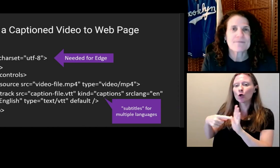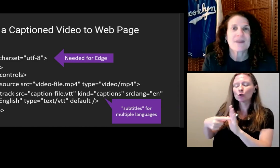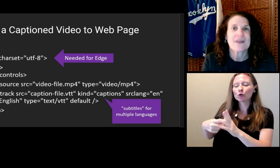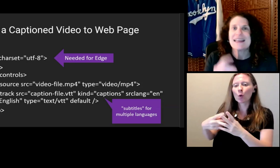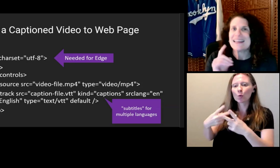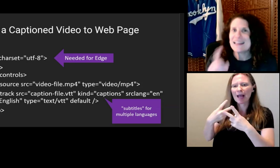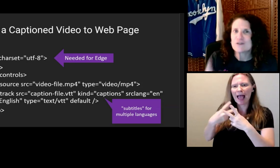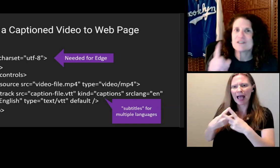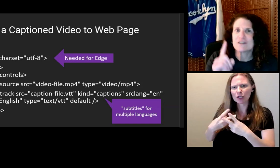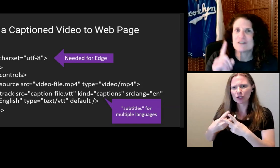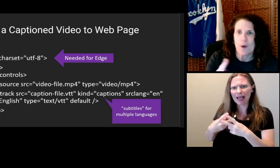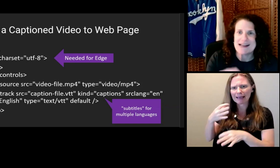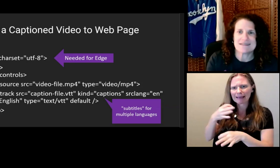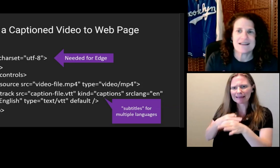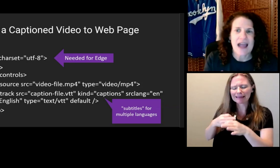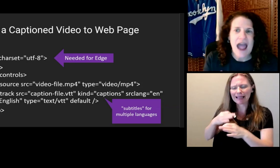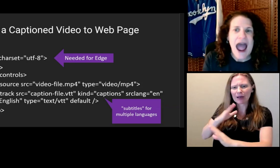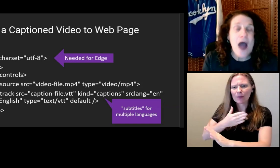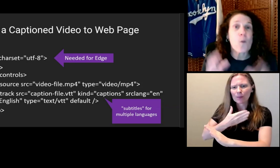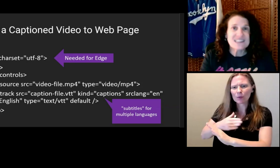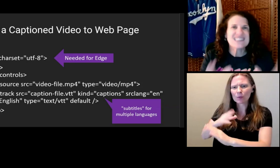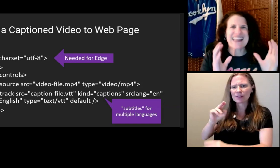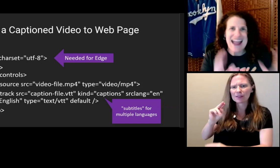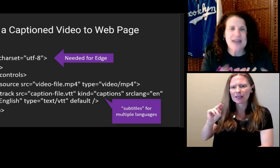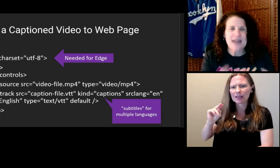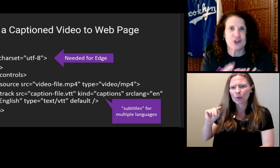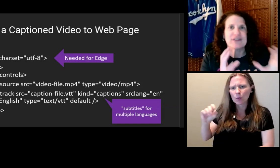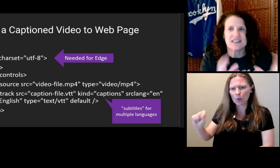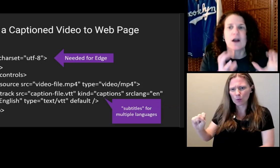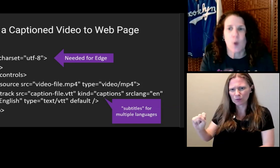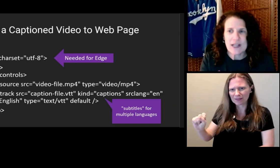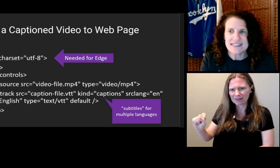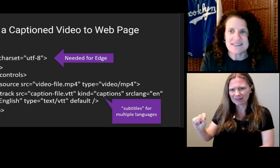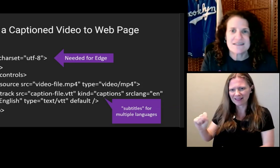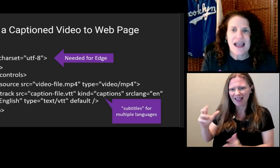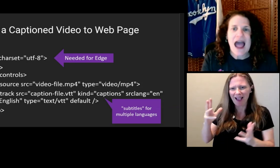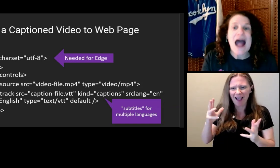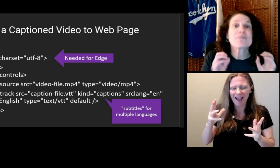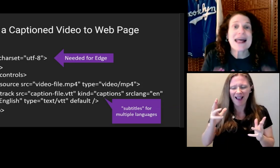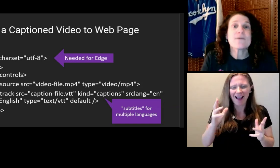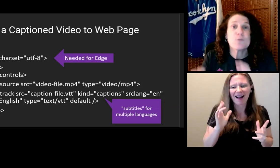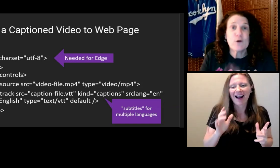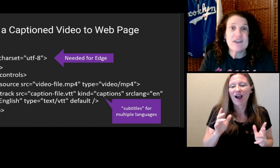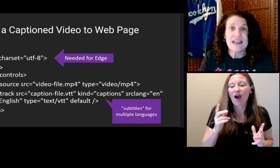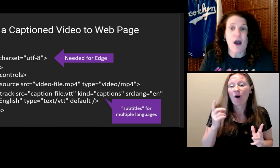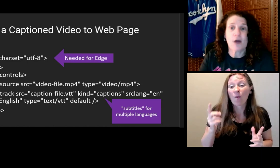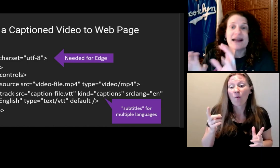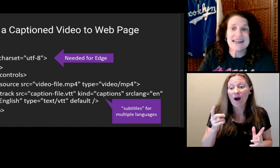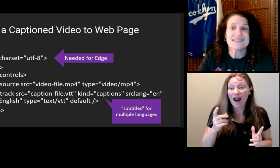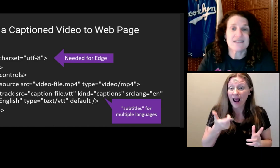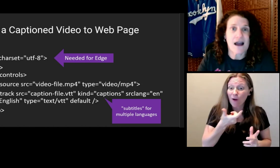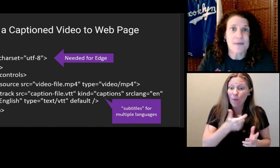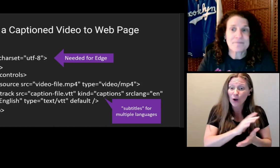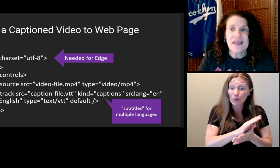I wanted to capture it and play the movie on my desktop.